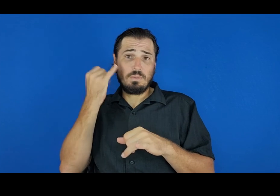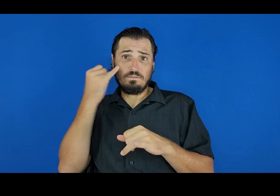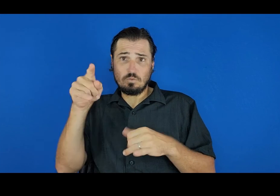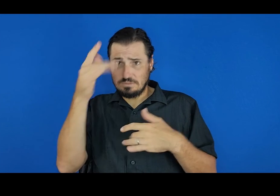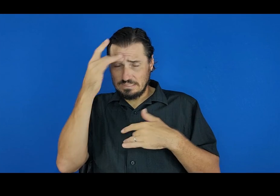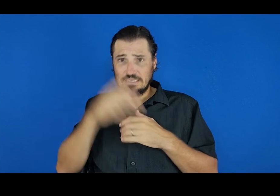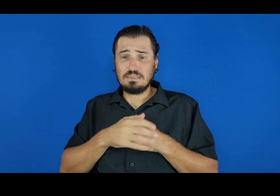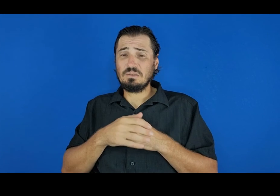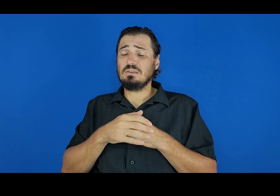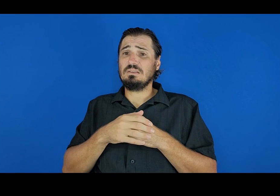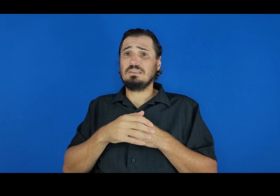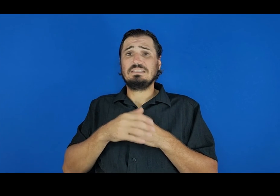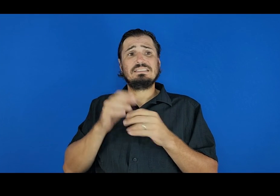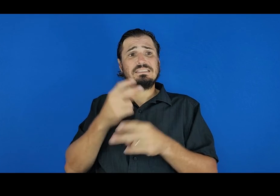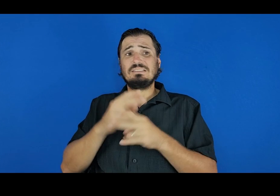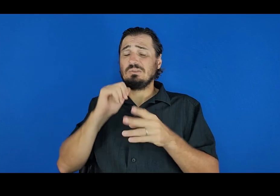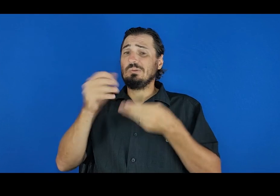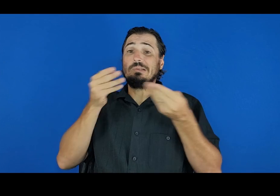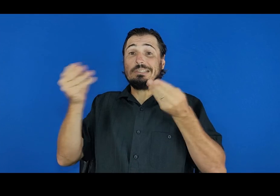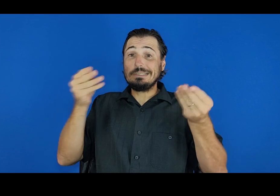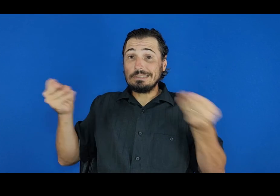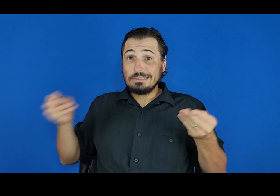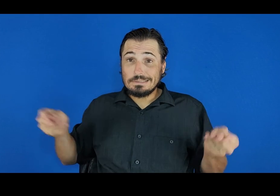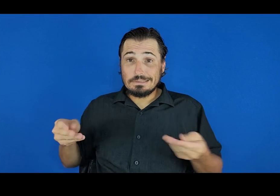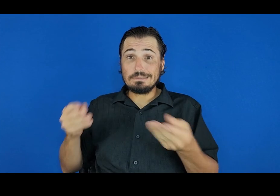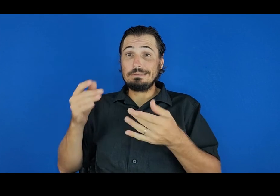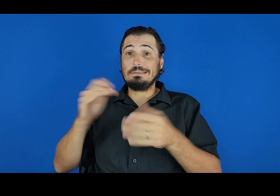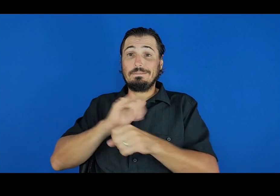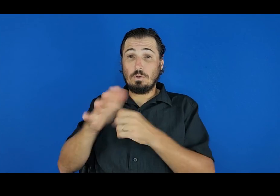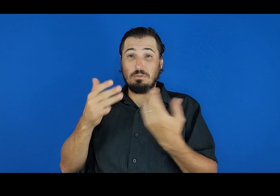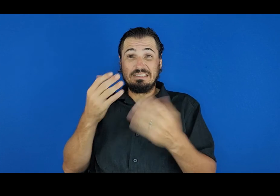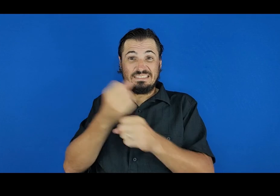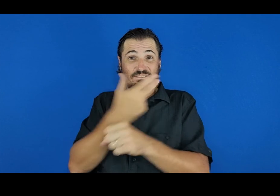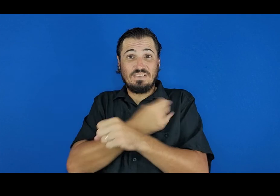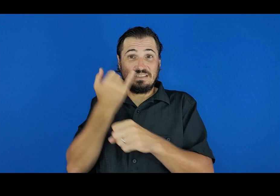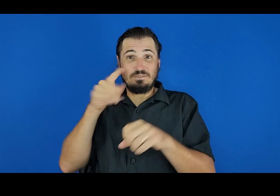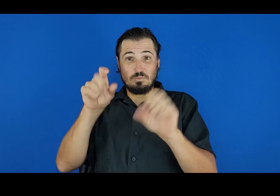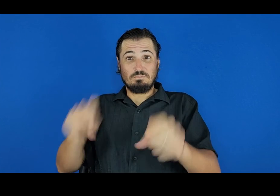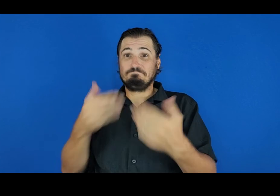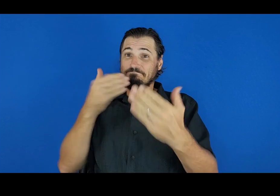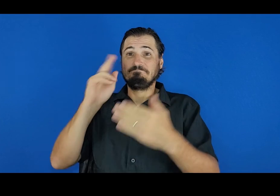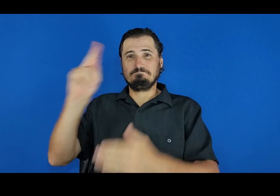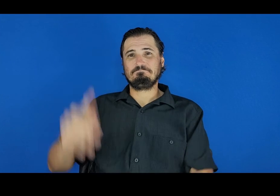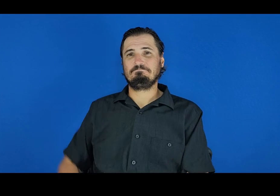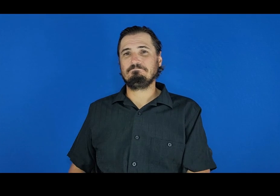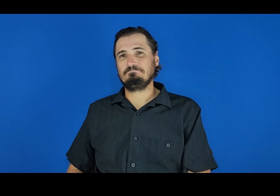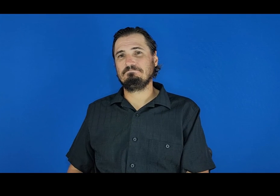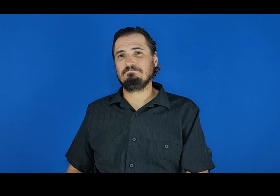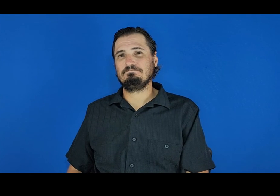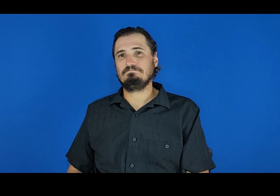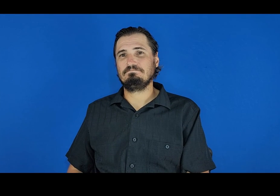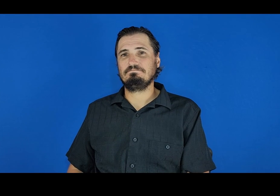Stay home when sick. Don’t risk infecting your colleagues or classmates. Get vaccinated if you can. Mahalo Kauai‘!